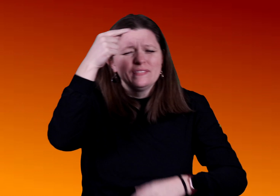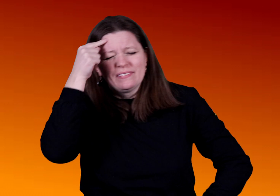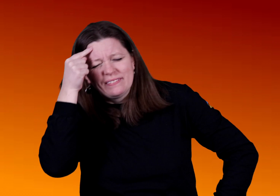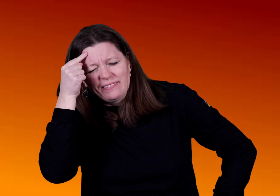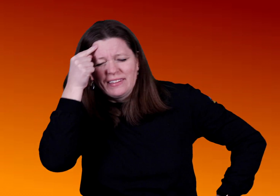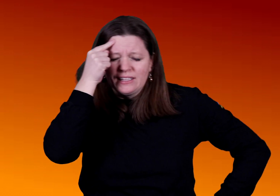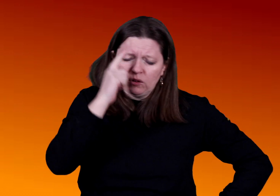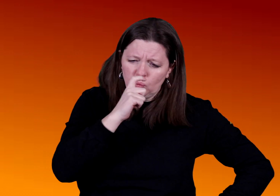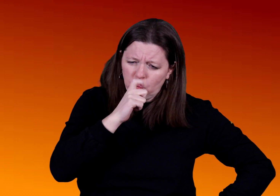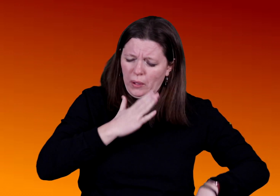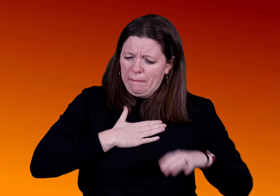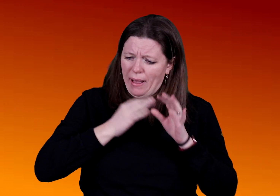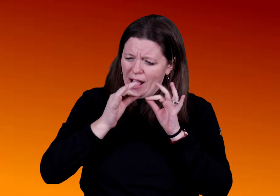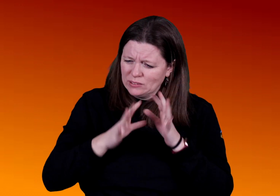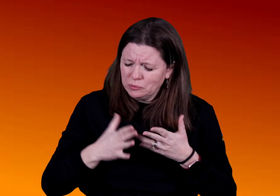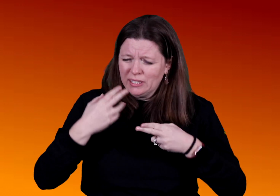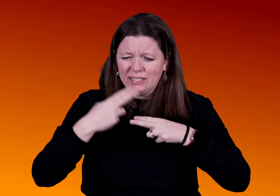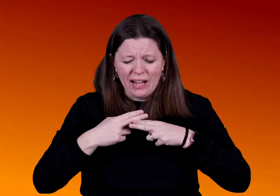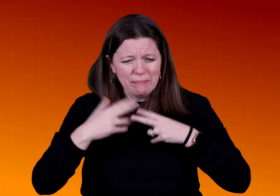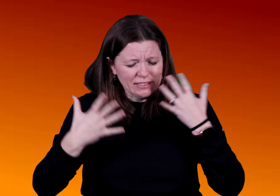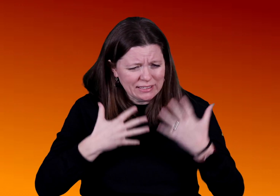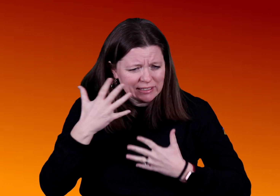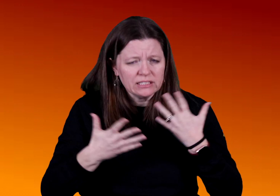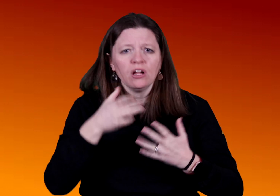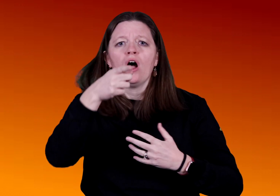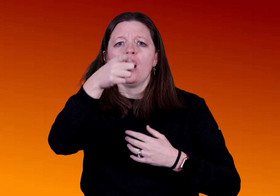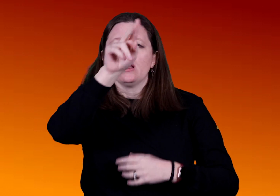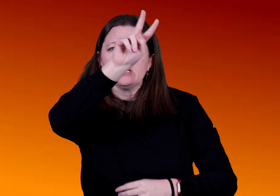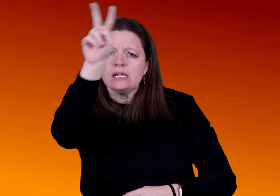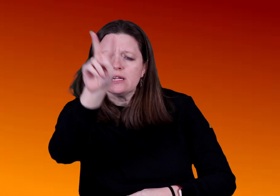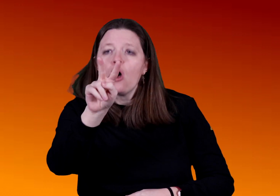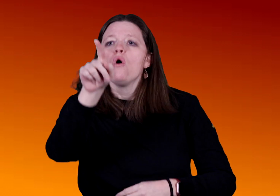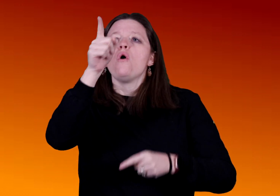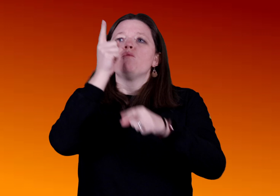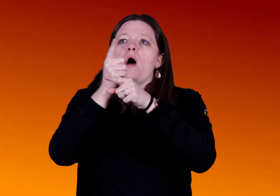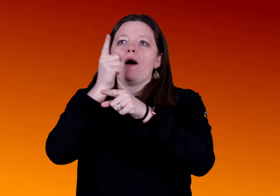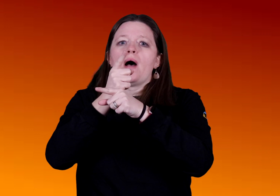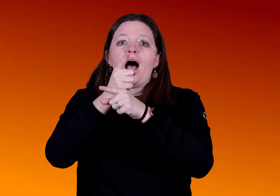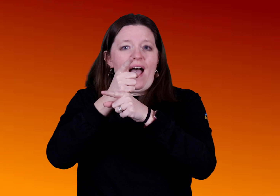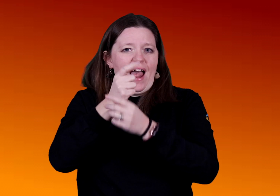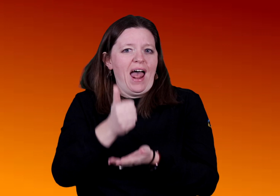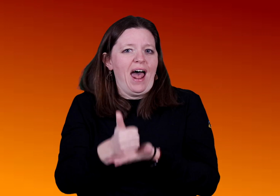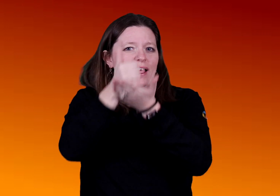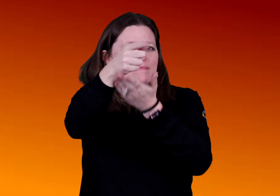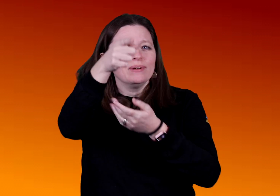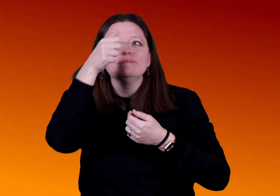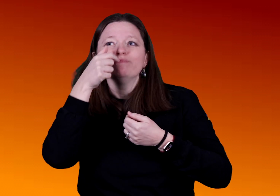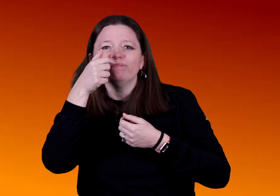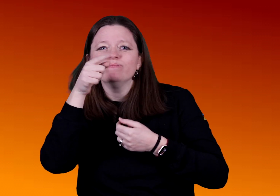when you’re trying to think of an interpreter’s name. You can look over our photo list and find the interpreter